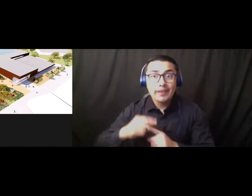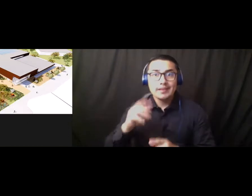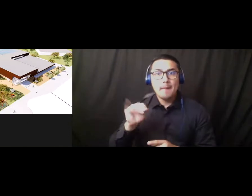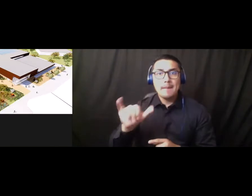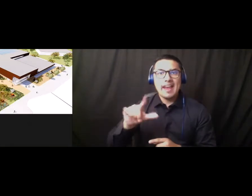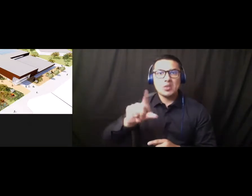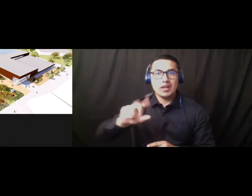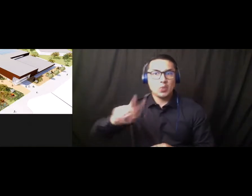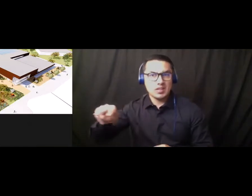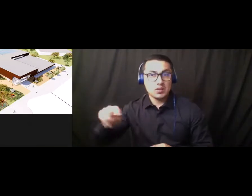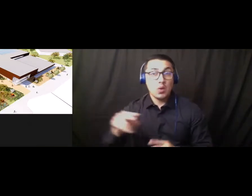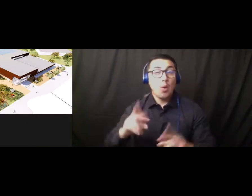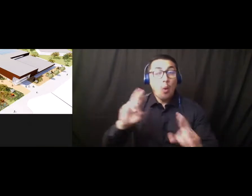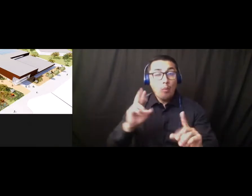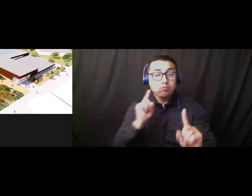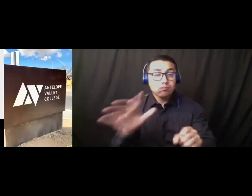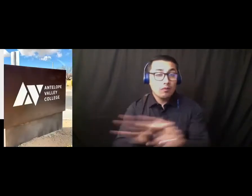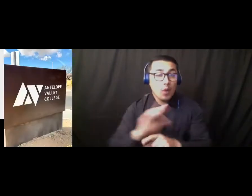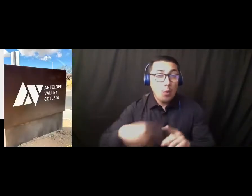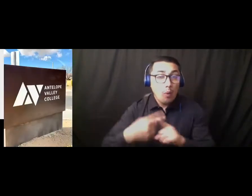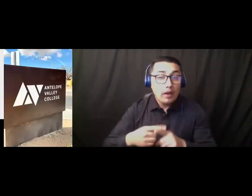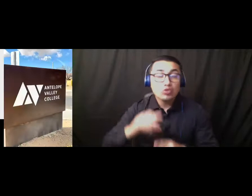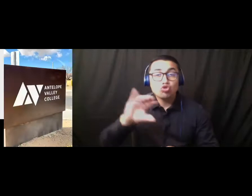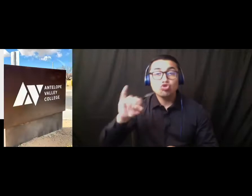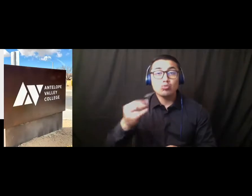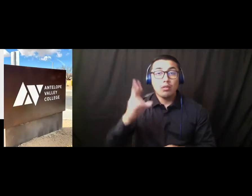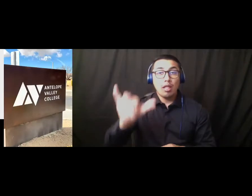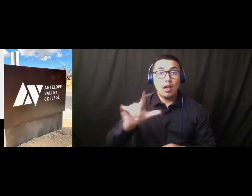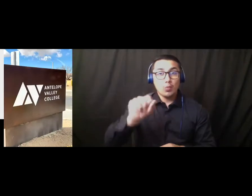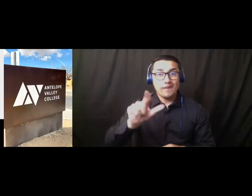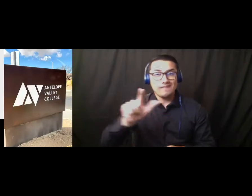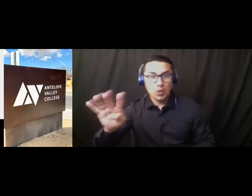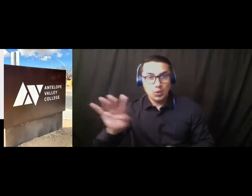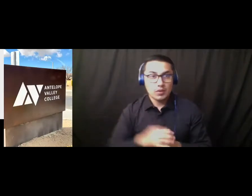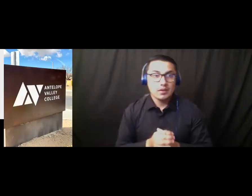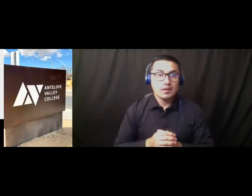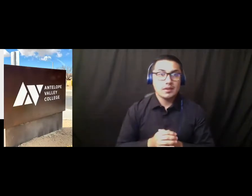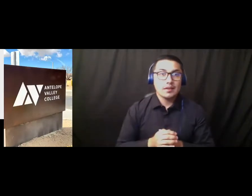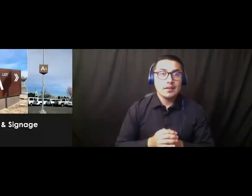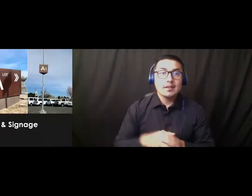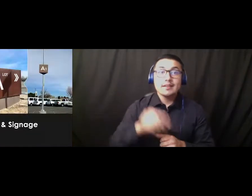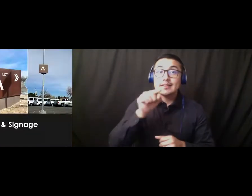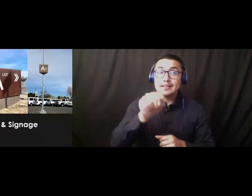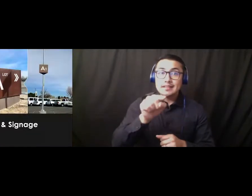date of July 2024. Campus Signage and Wayfinding. This final project was to update,